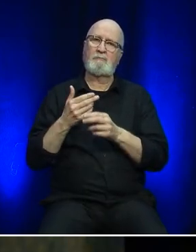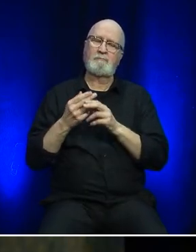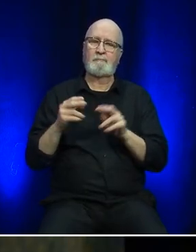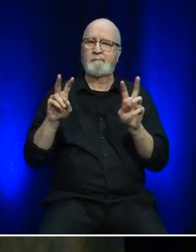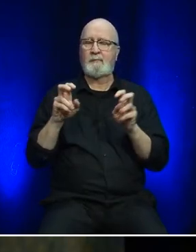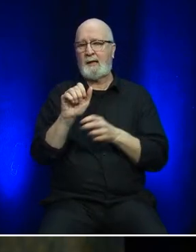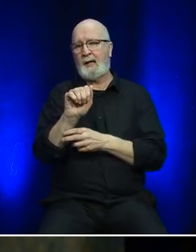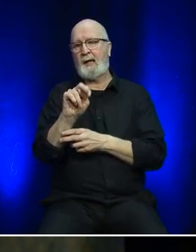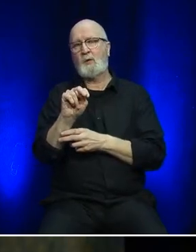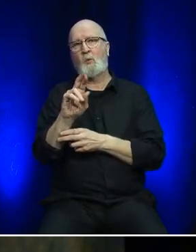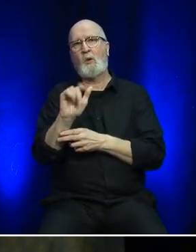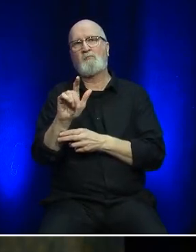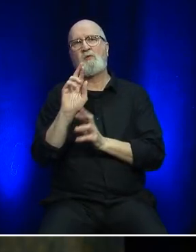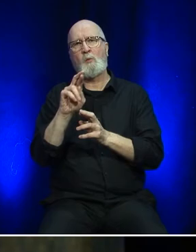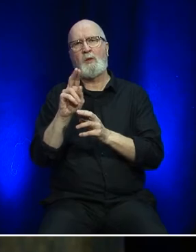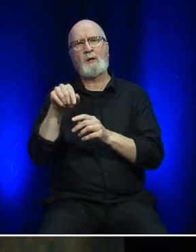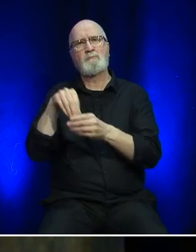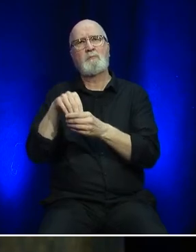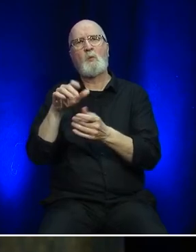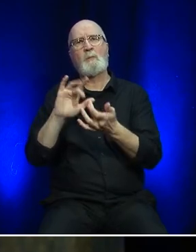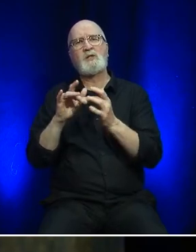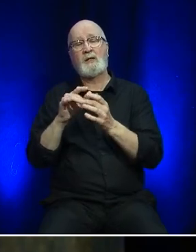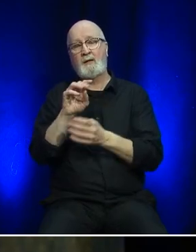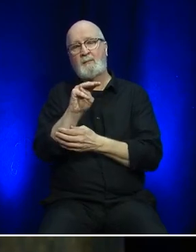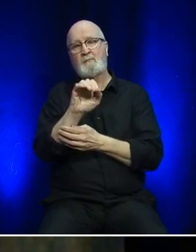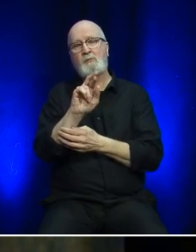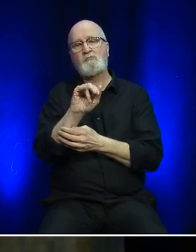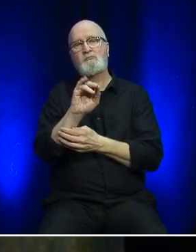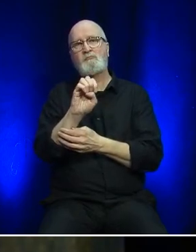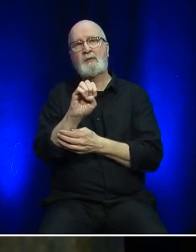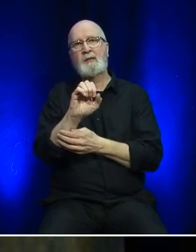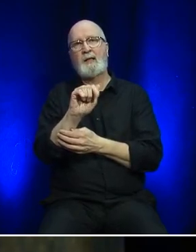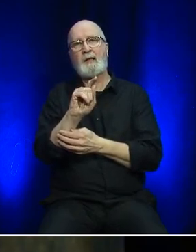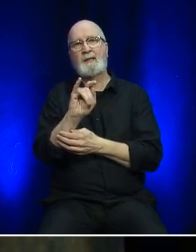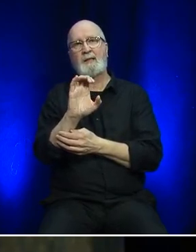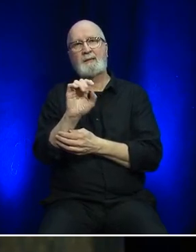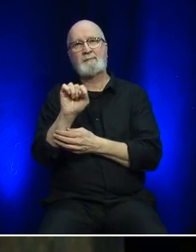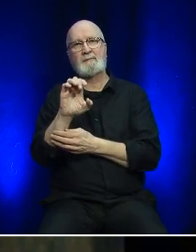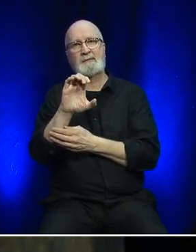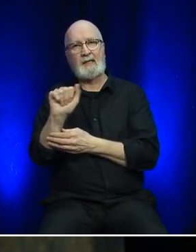available on our website at marineatlantic.ca.